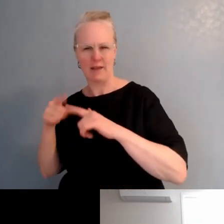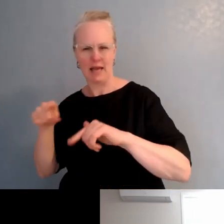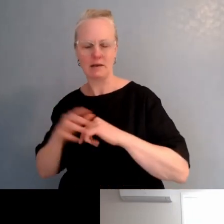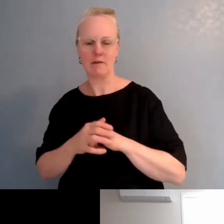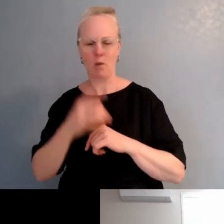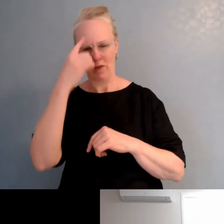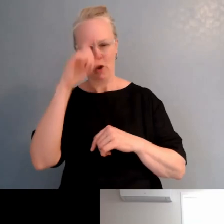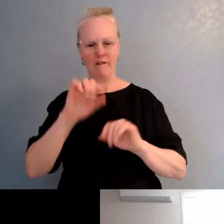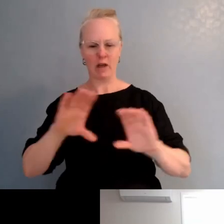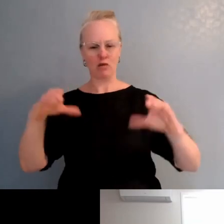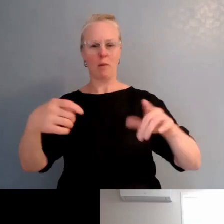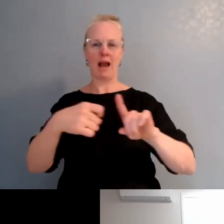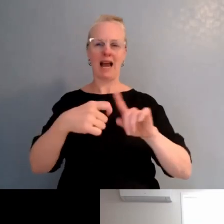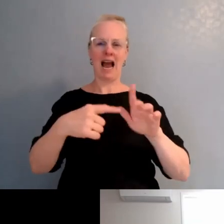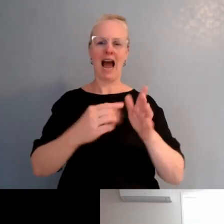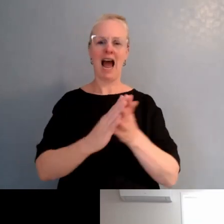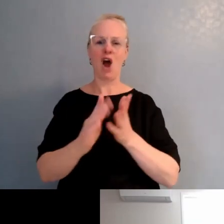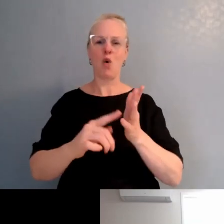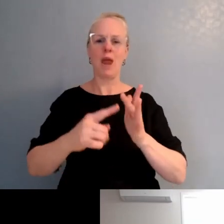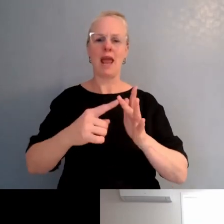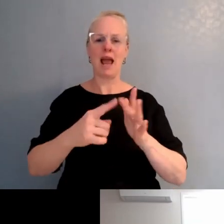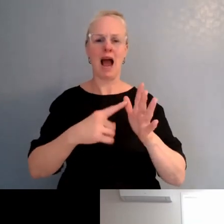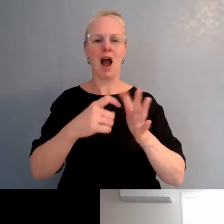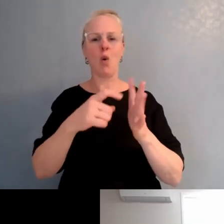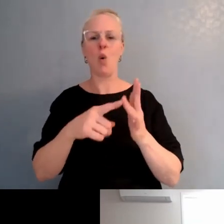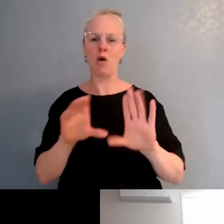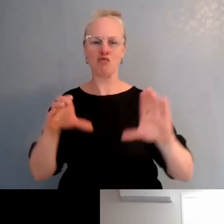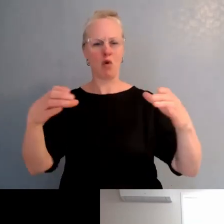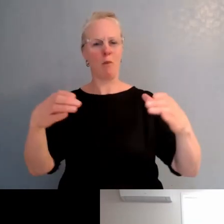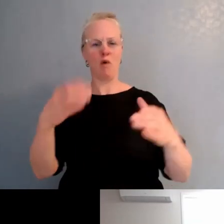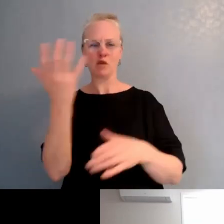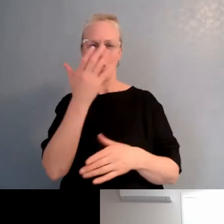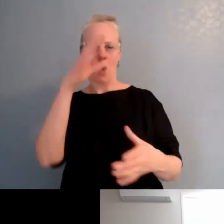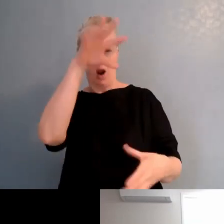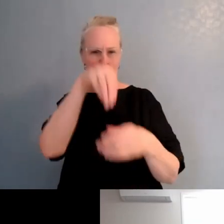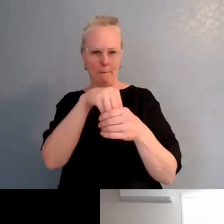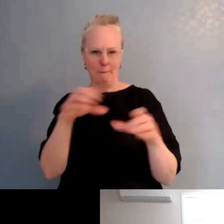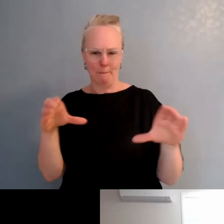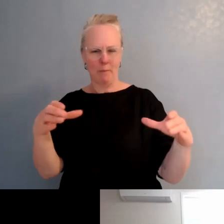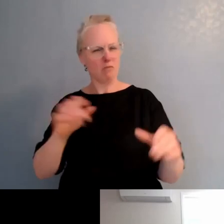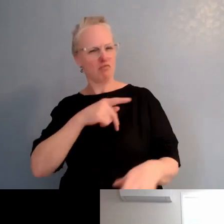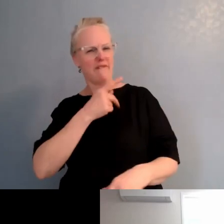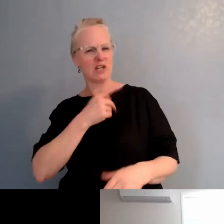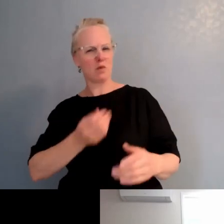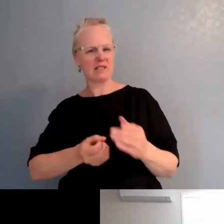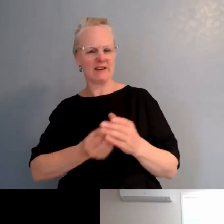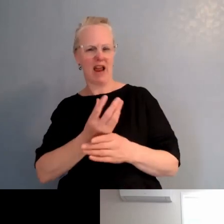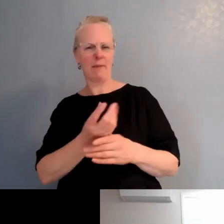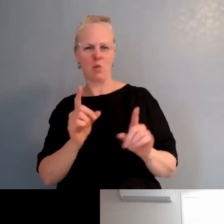having that strong commitment is visible in your kāhui ako direction, and the PLD that you agreed to as a group.